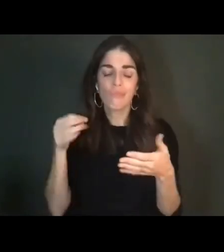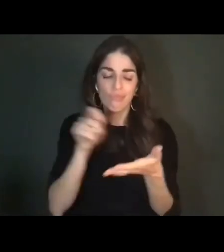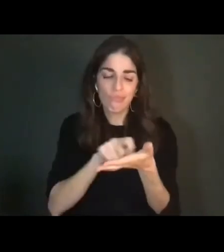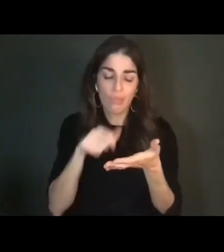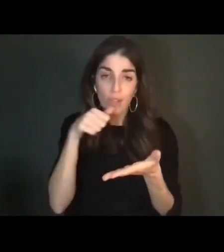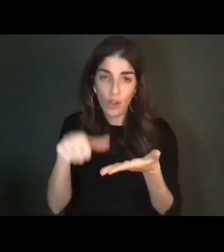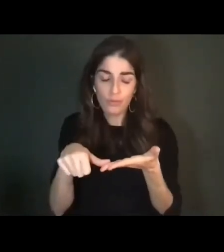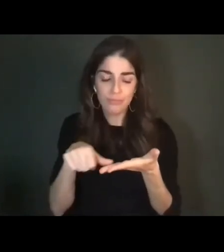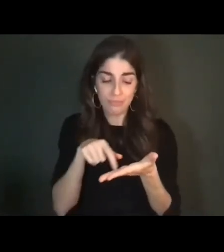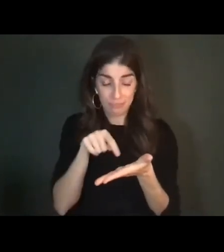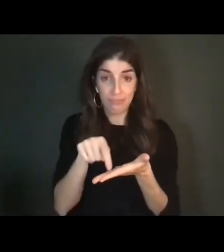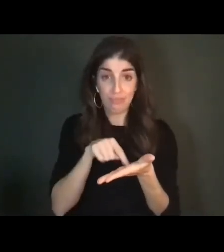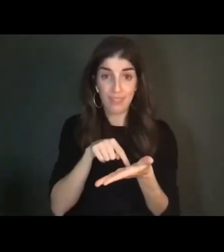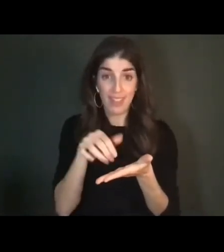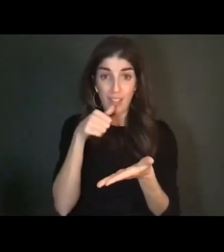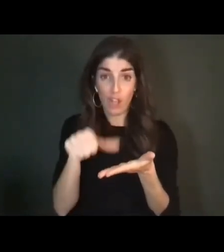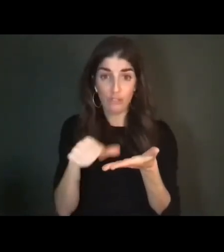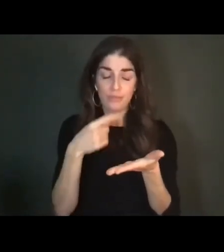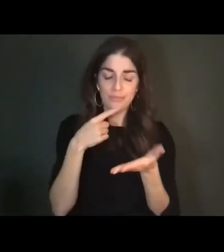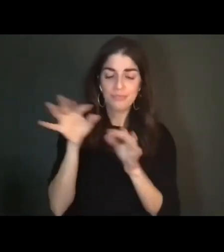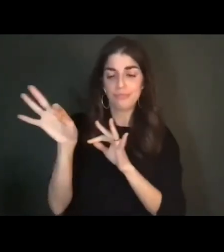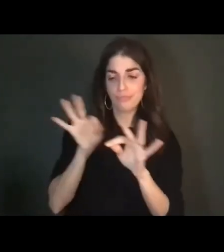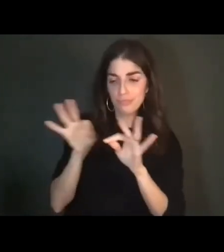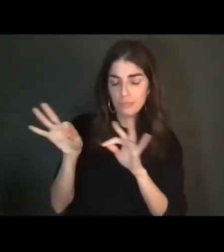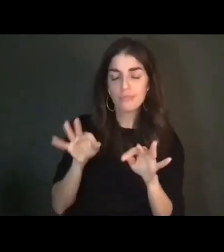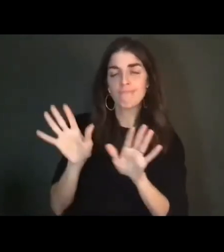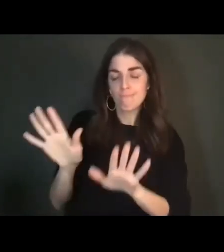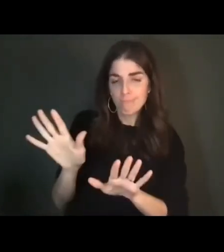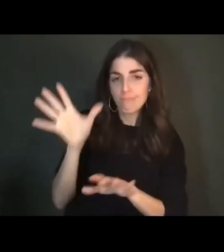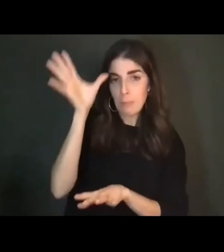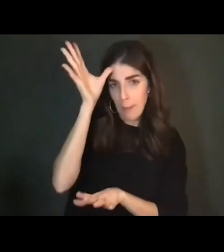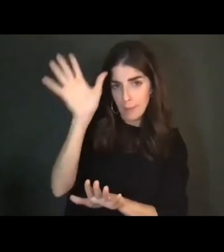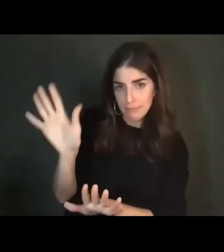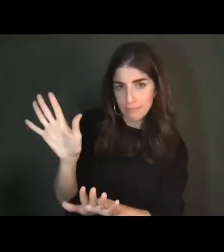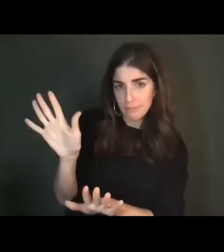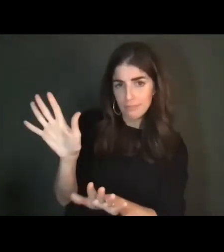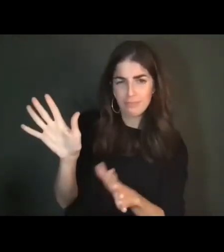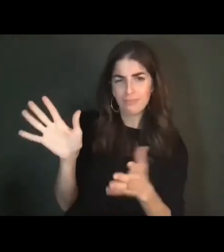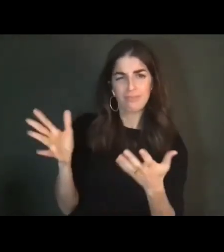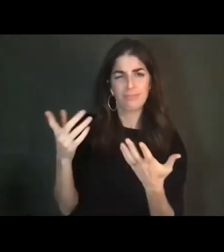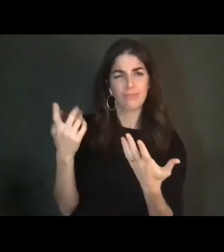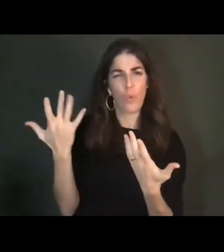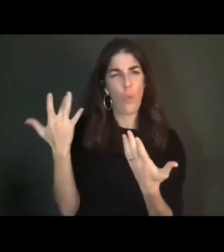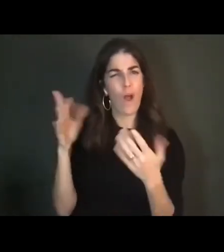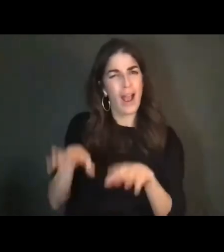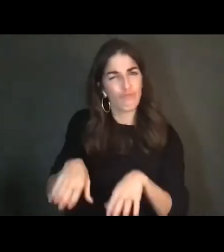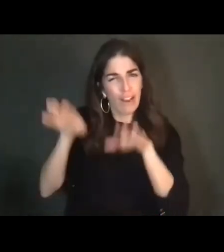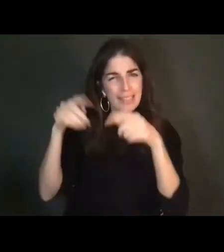in this letter -- like, "Papa. What did you raise me for and give me an education?